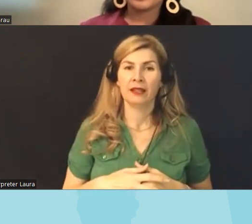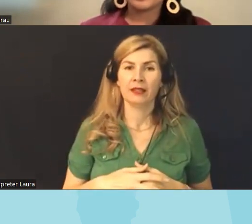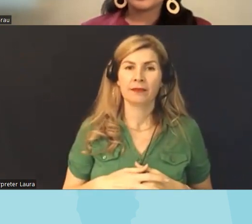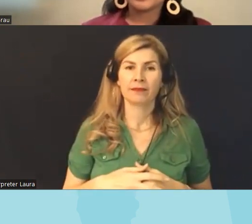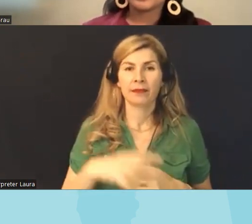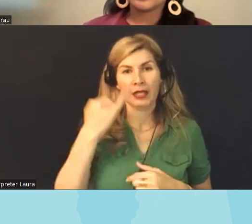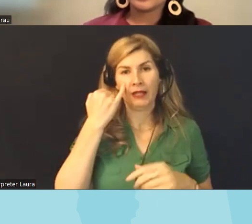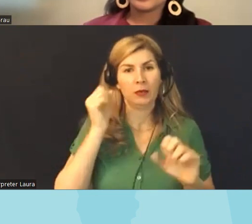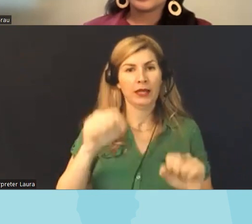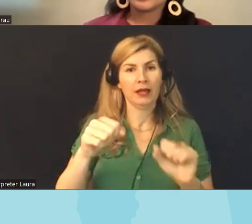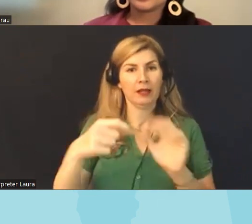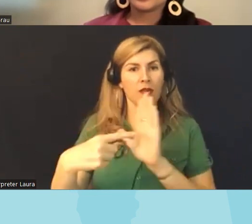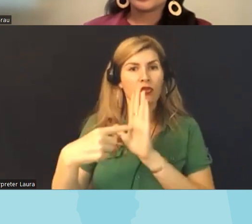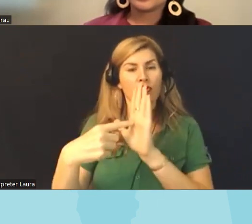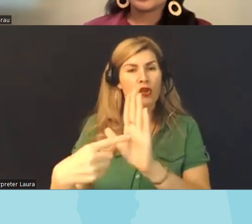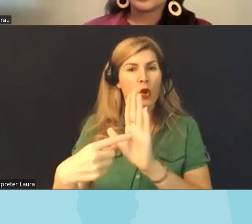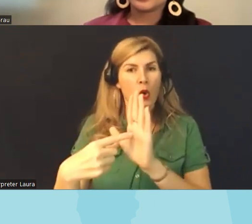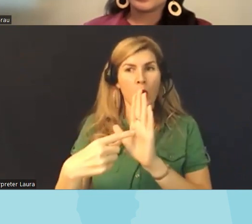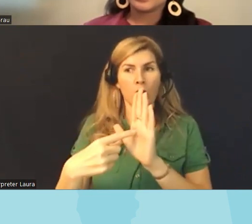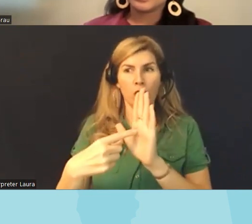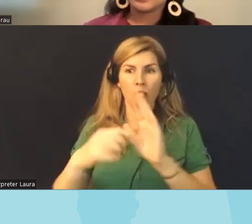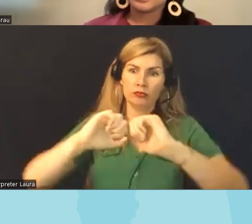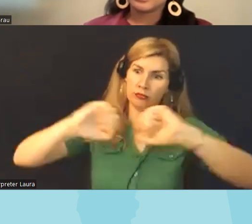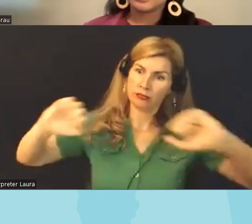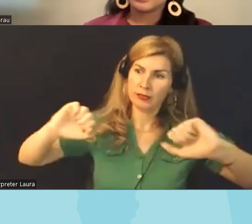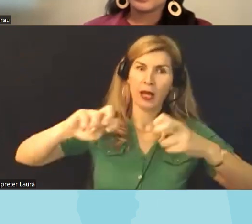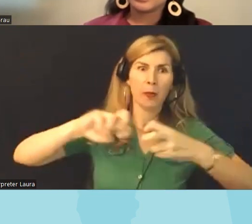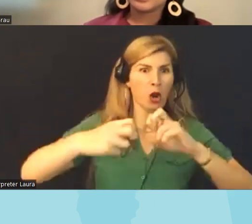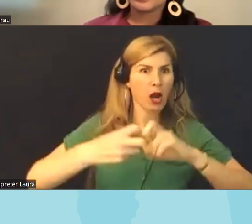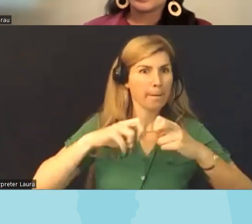highlight the the problems uh with with how it's occurring in school districts